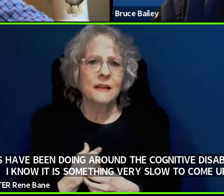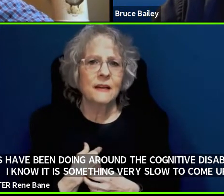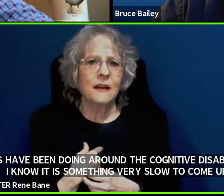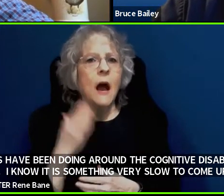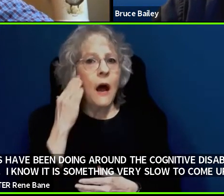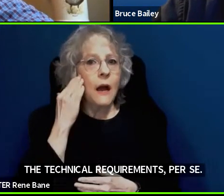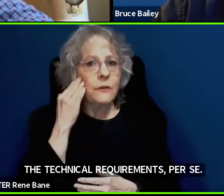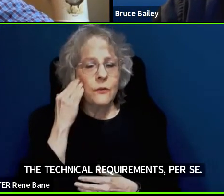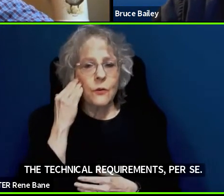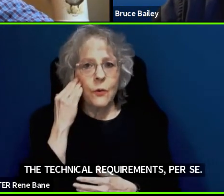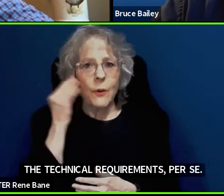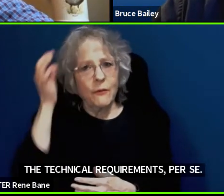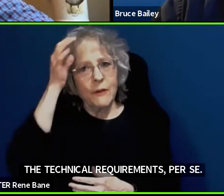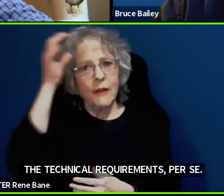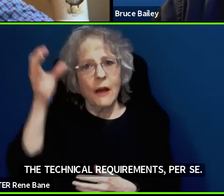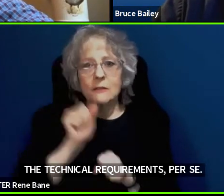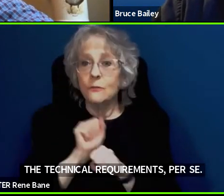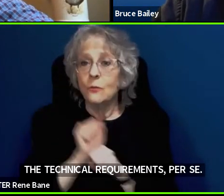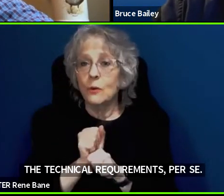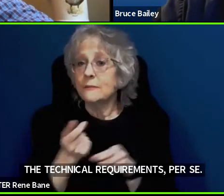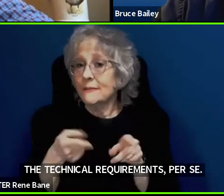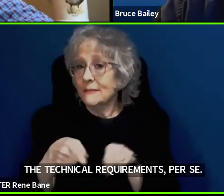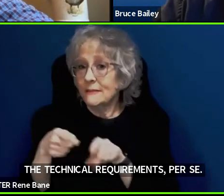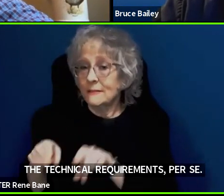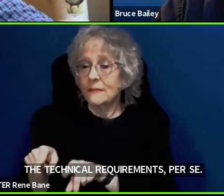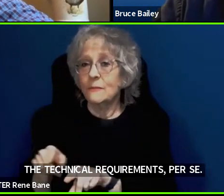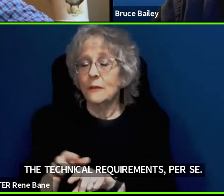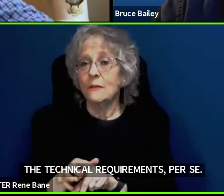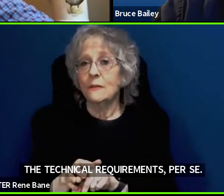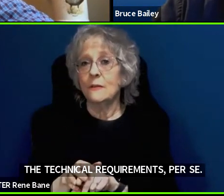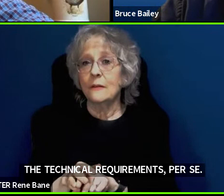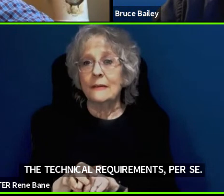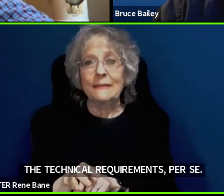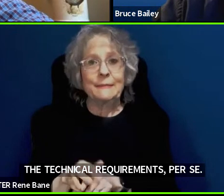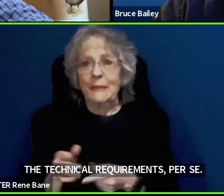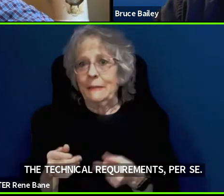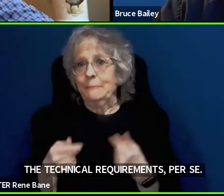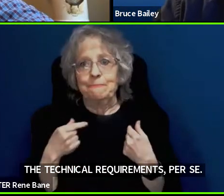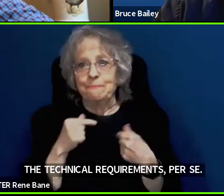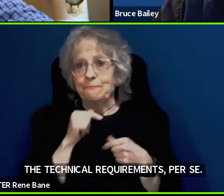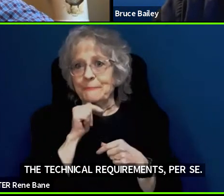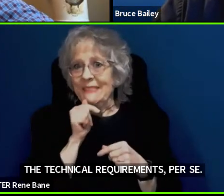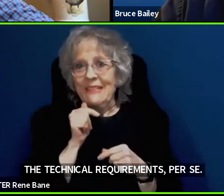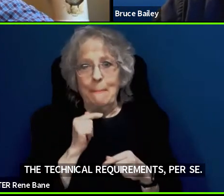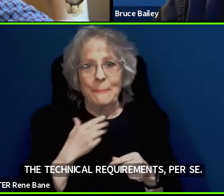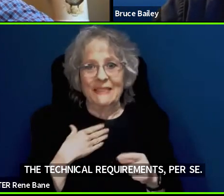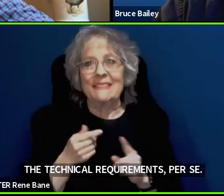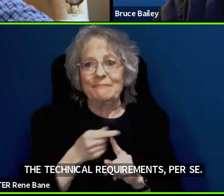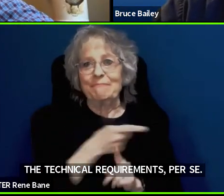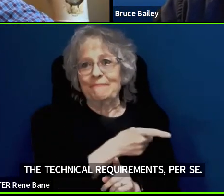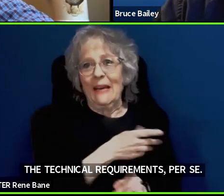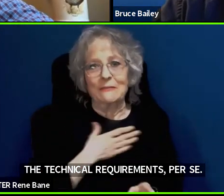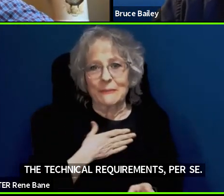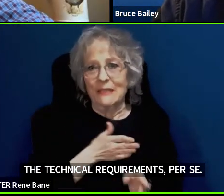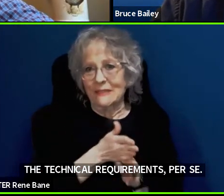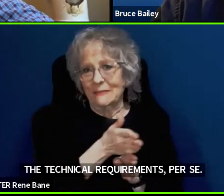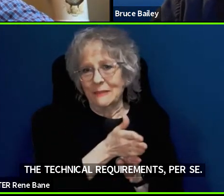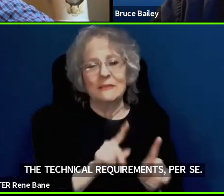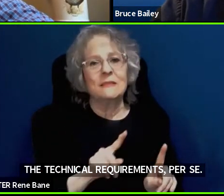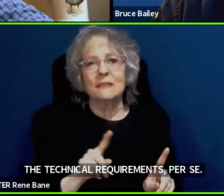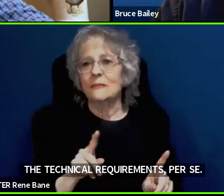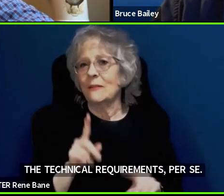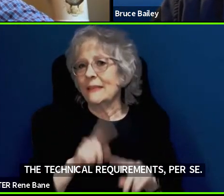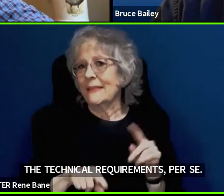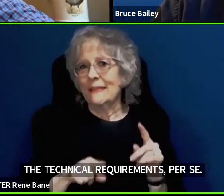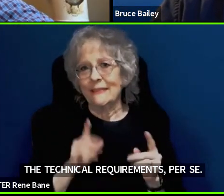cognitive work taking place. But I can't speak to it sufficiently to do it justice. Apologies.